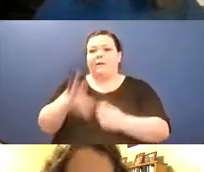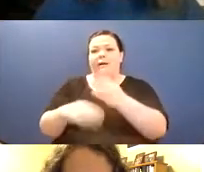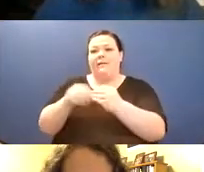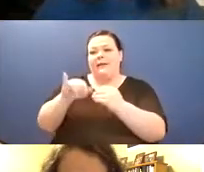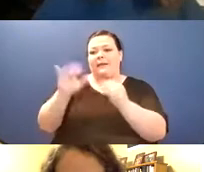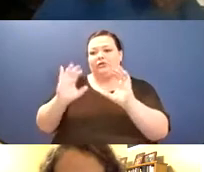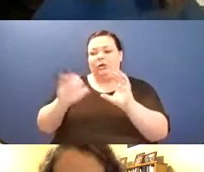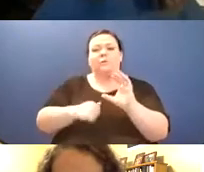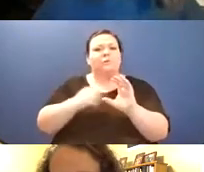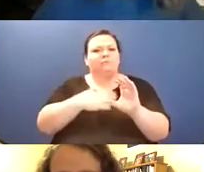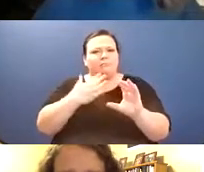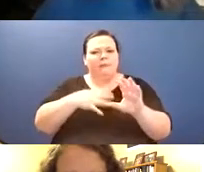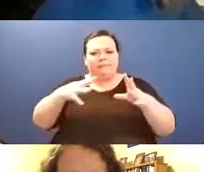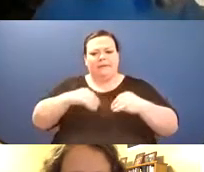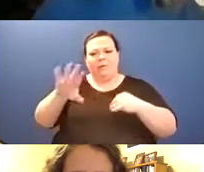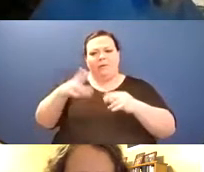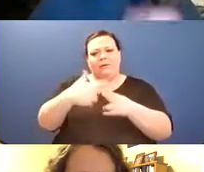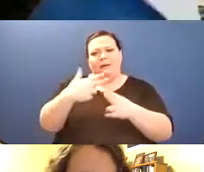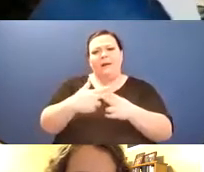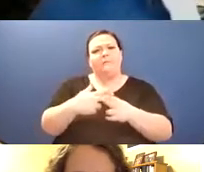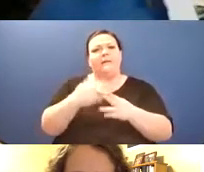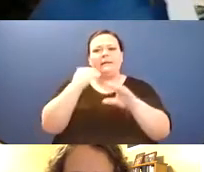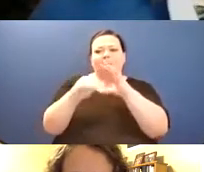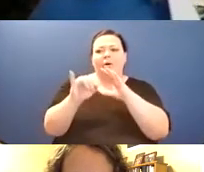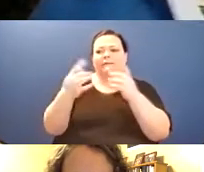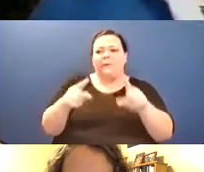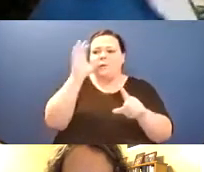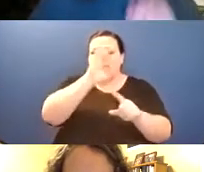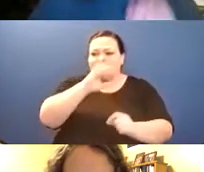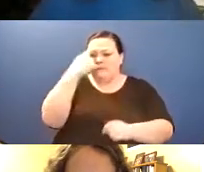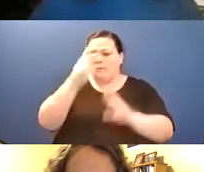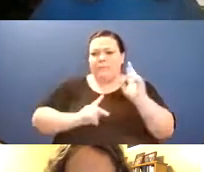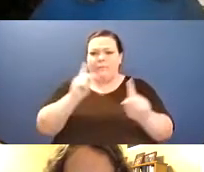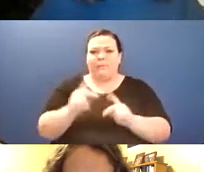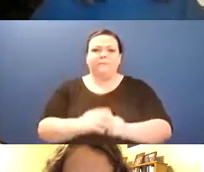the literary landscape on our website and you can also support this work by signing up to give to us